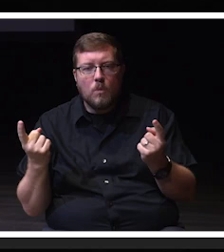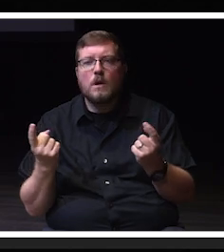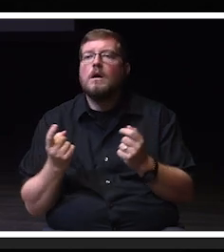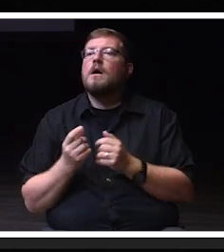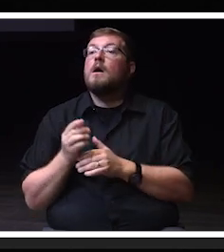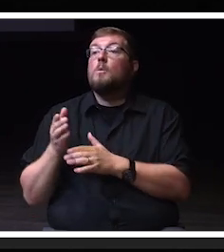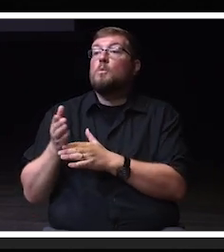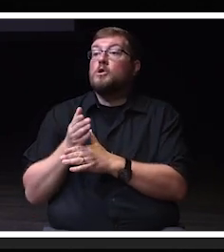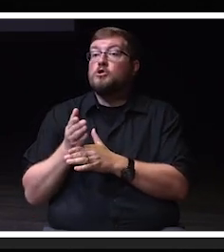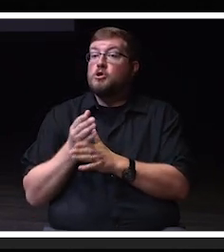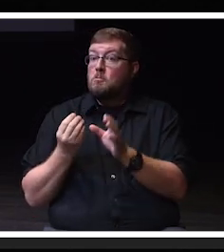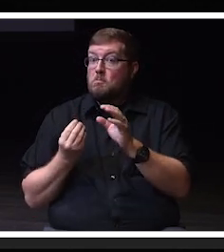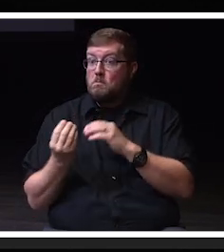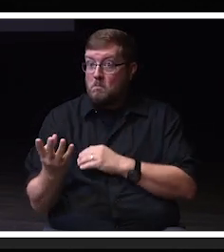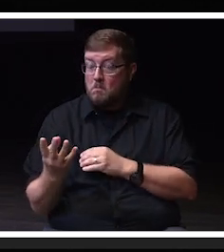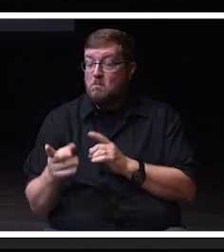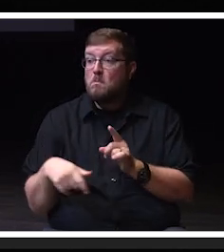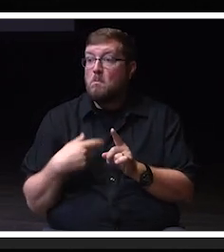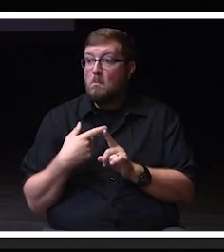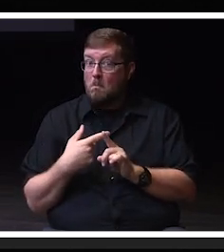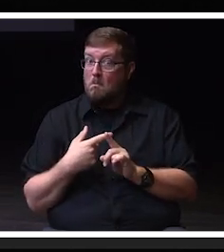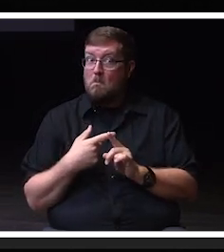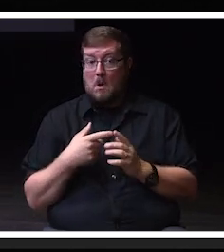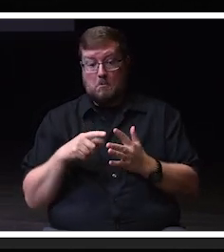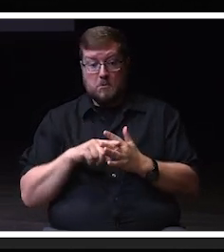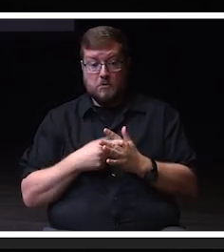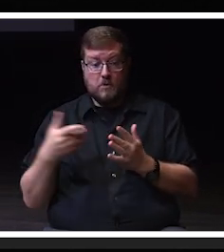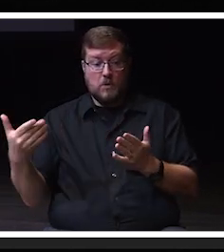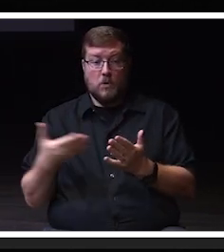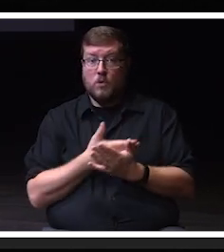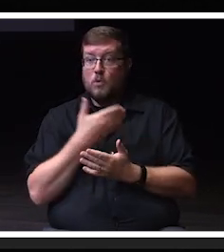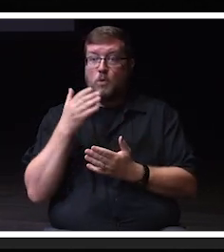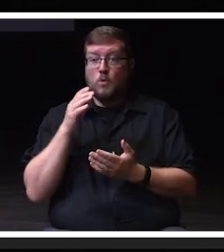updates as we begin another academic year